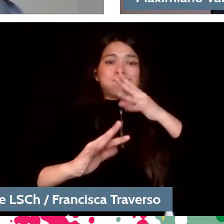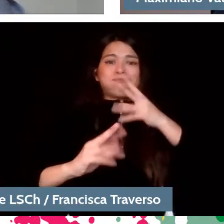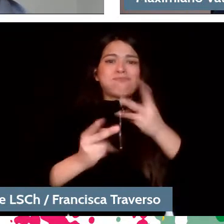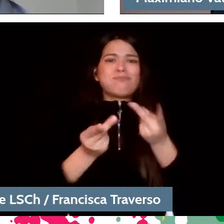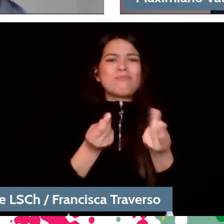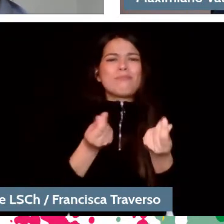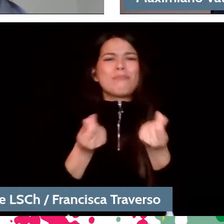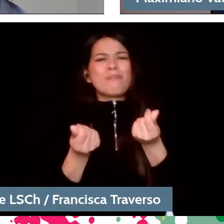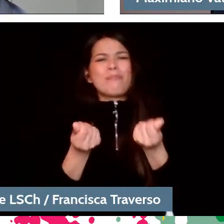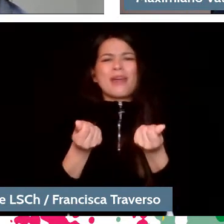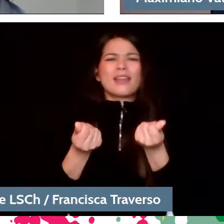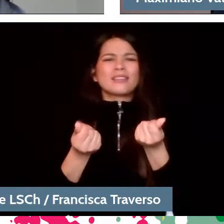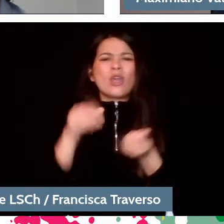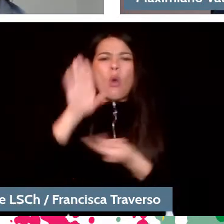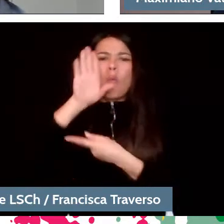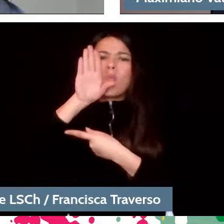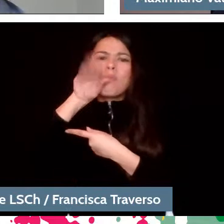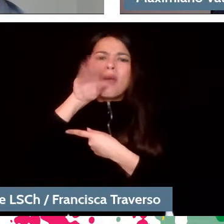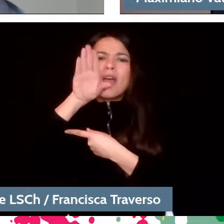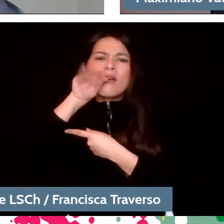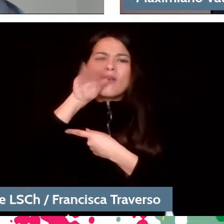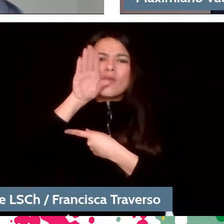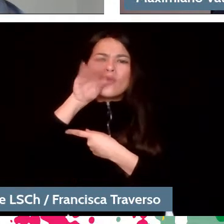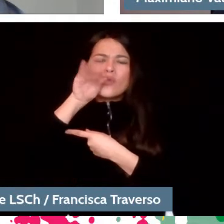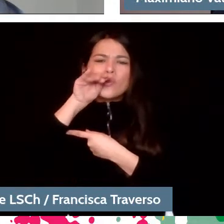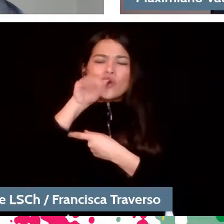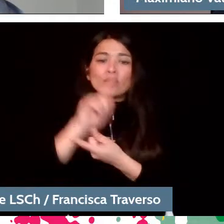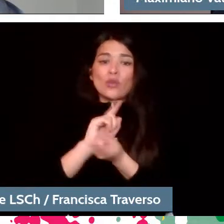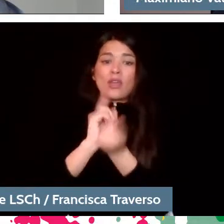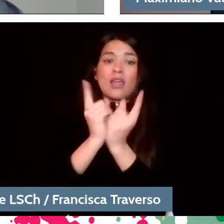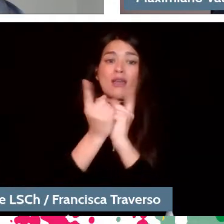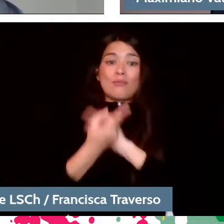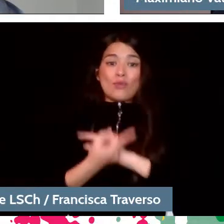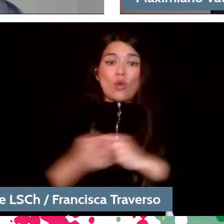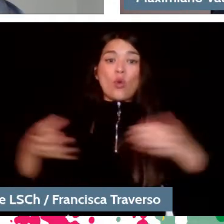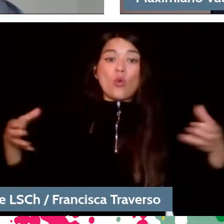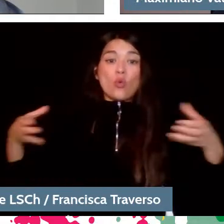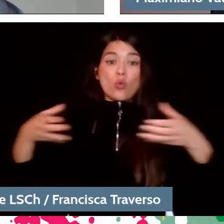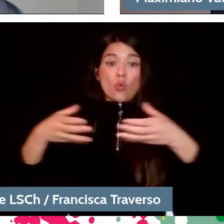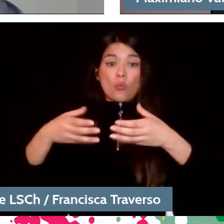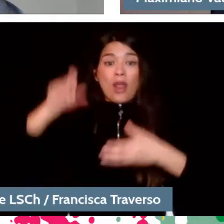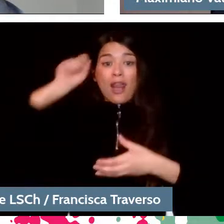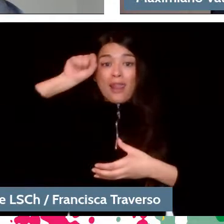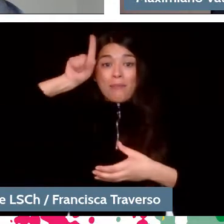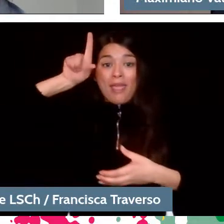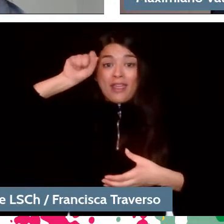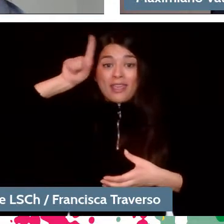and that has been changing. German orchestras, for example, the Berlin Philharmonic tune to 444,